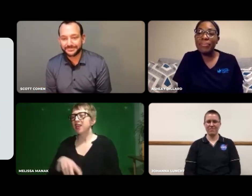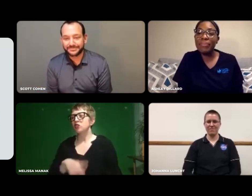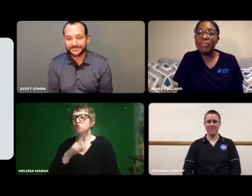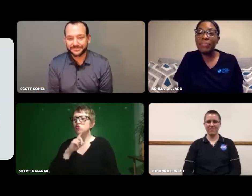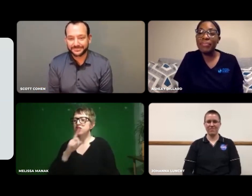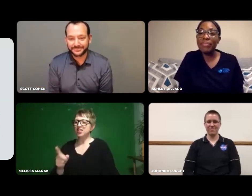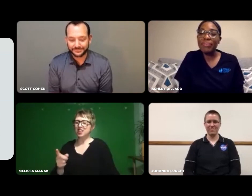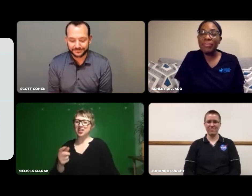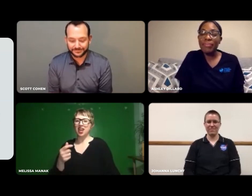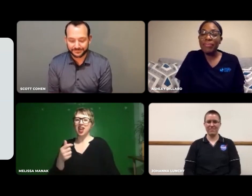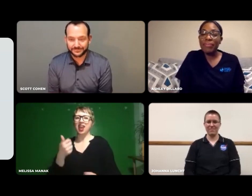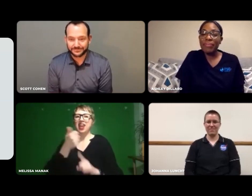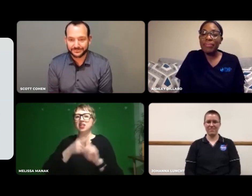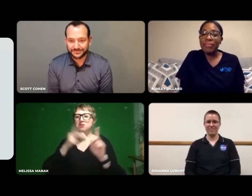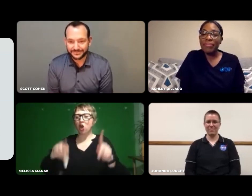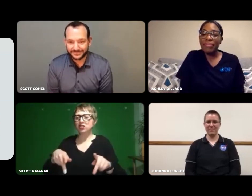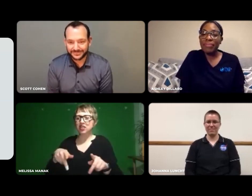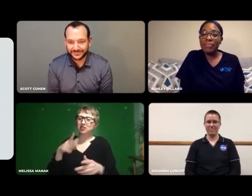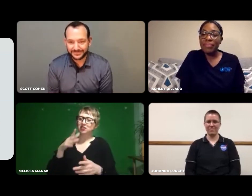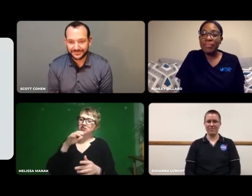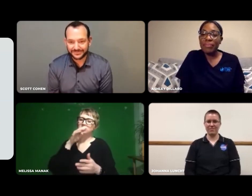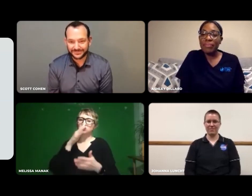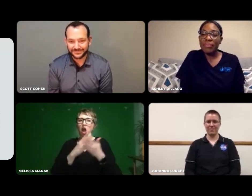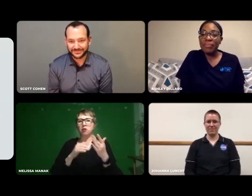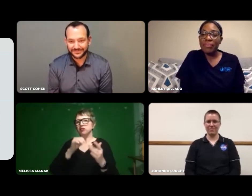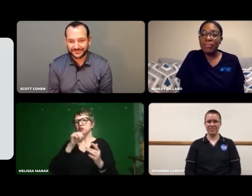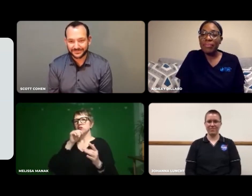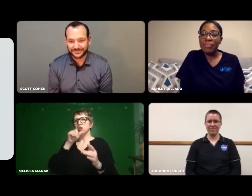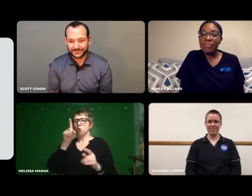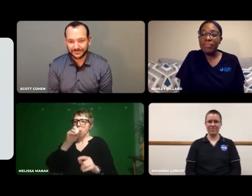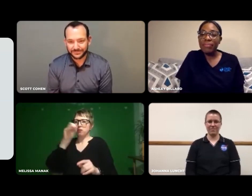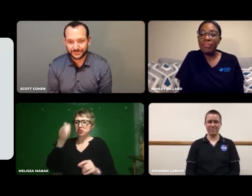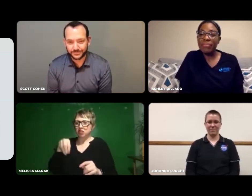I don't have one particular person.